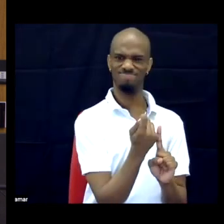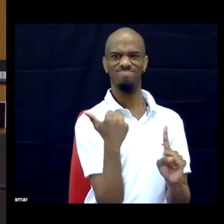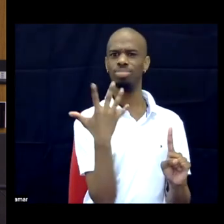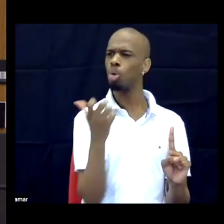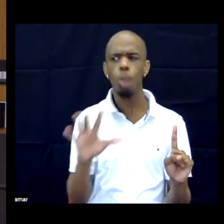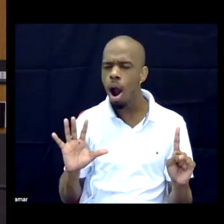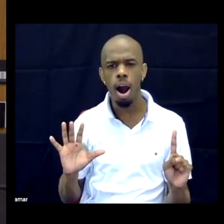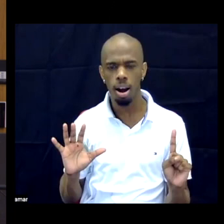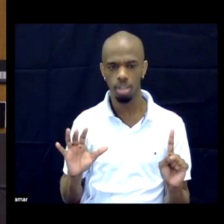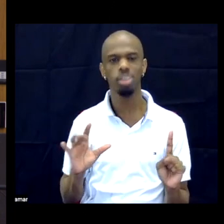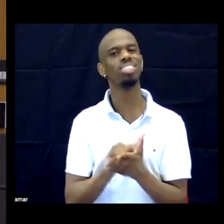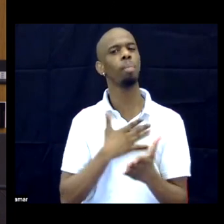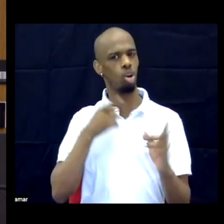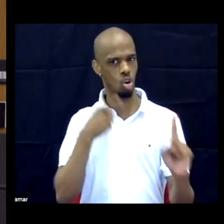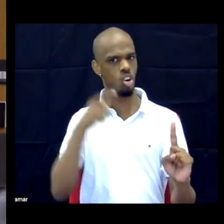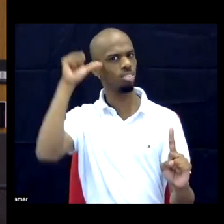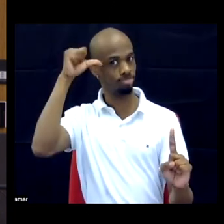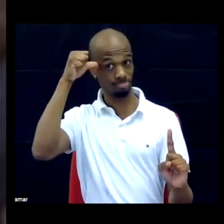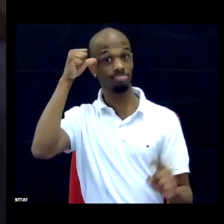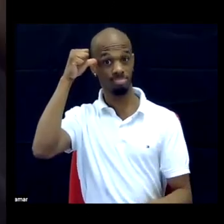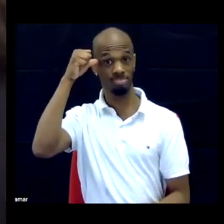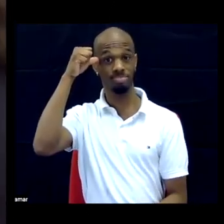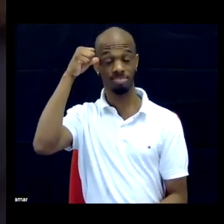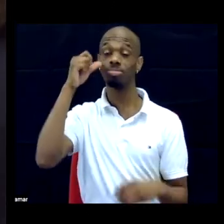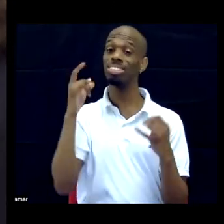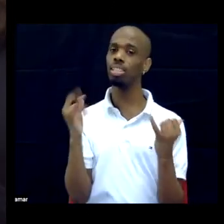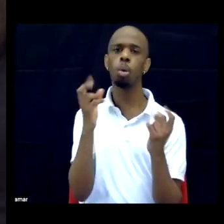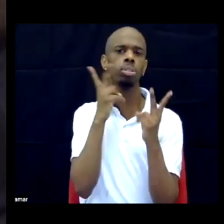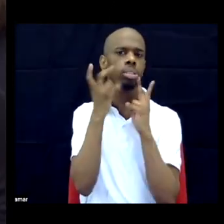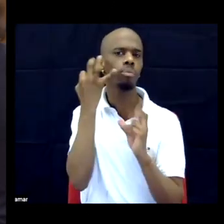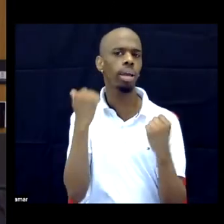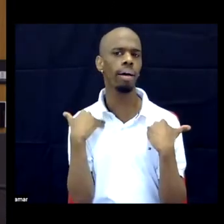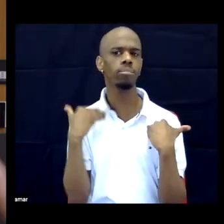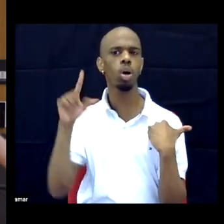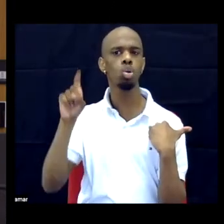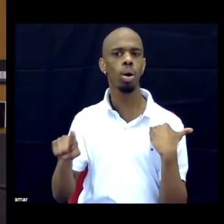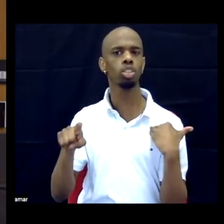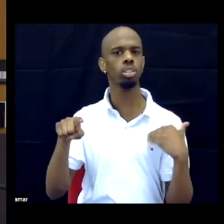Can I pivot to see whether we have questions in either here or online? Hi, yes.